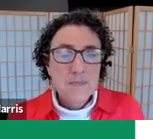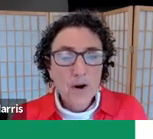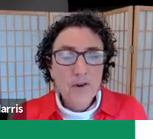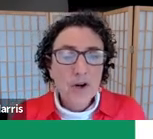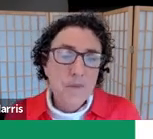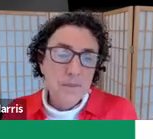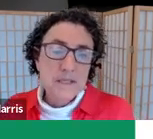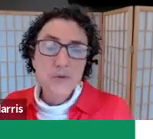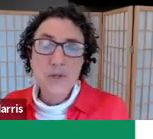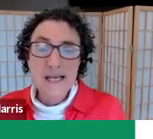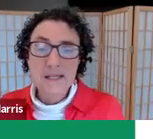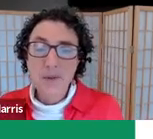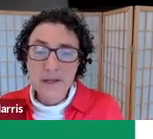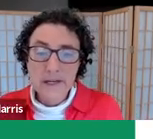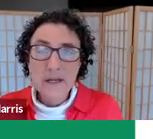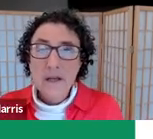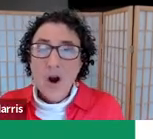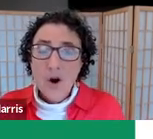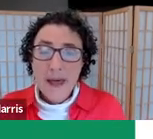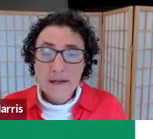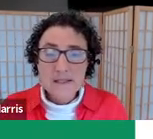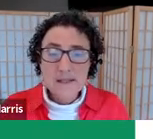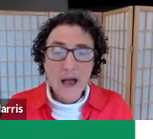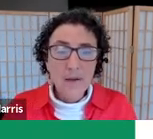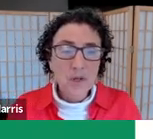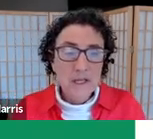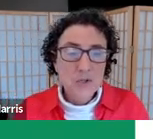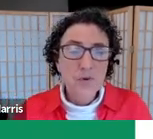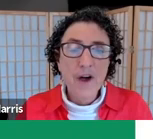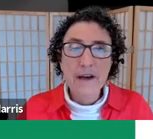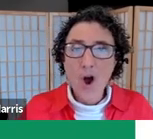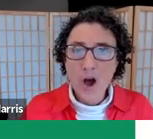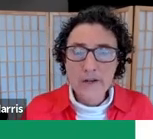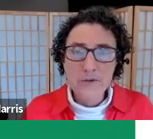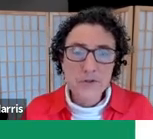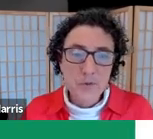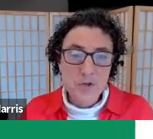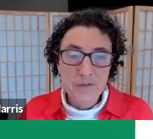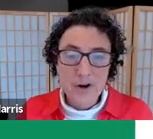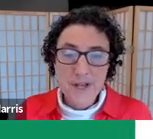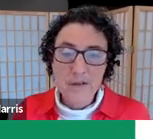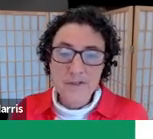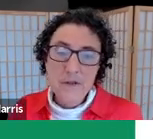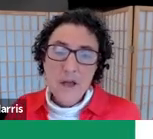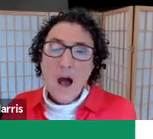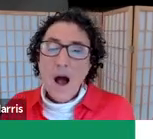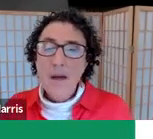As part of our commitment to accessibility, our panelists and I will each provide an audio description of ourselves.